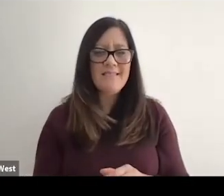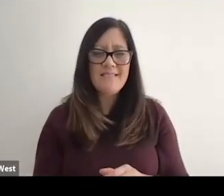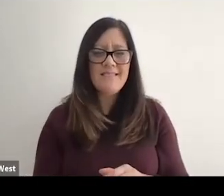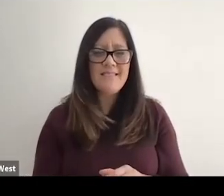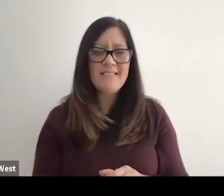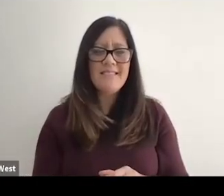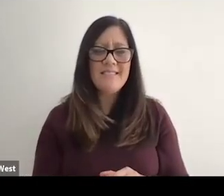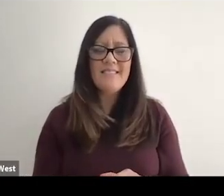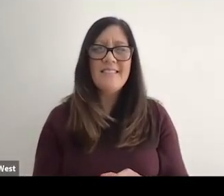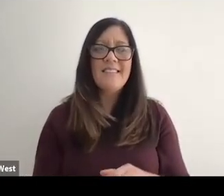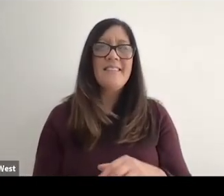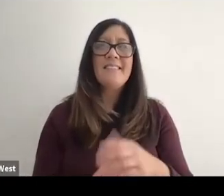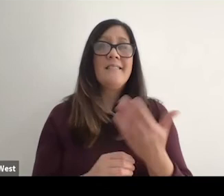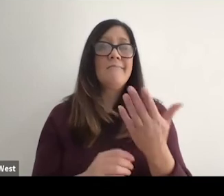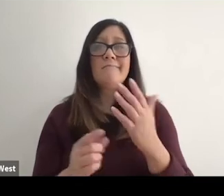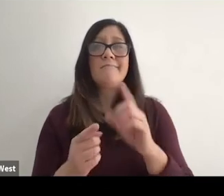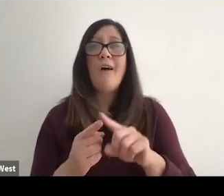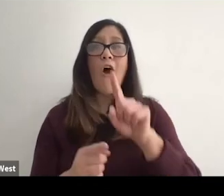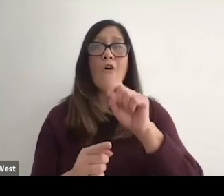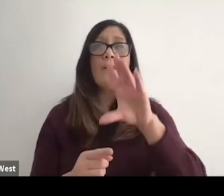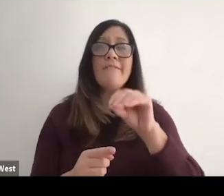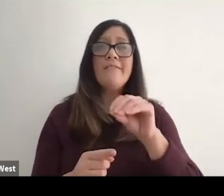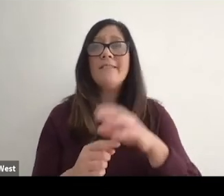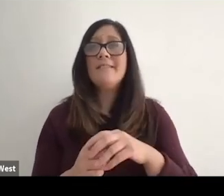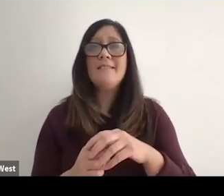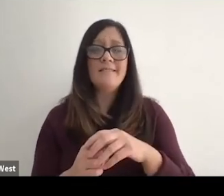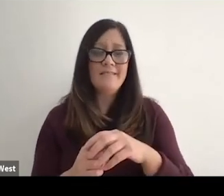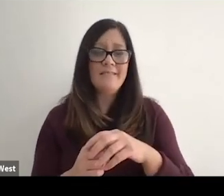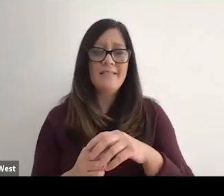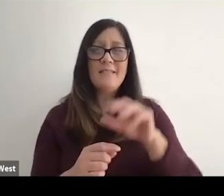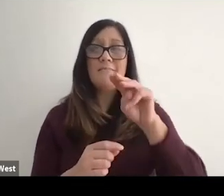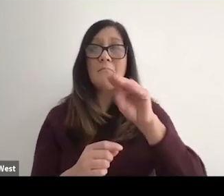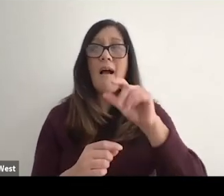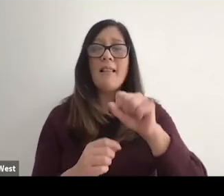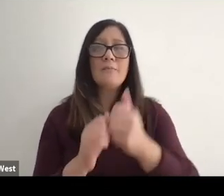ball at one 15120 miles an hour. It makes it look easy. We think that's incredible.